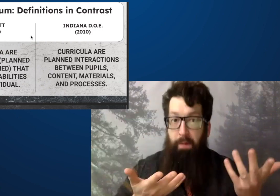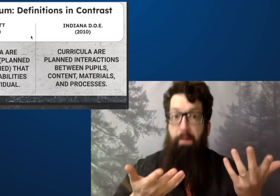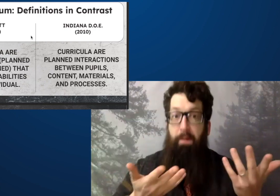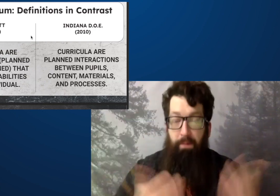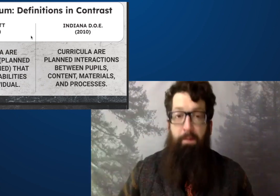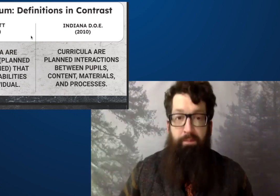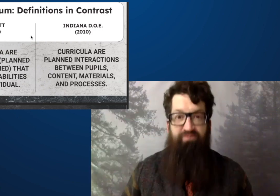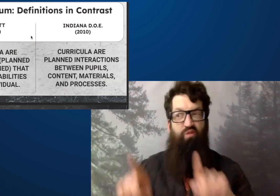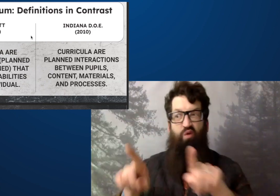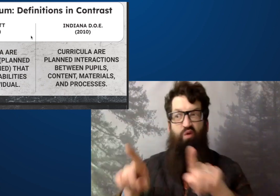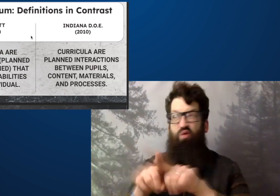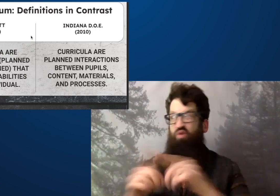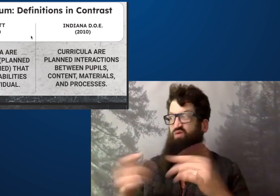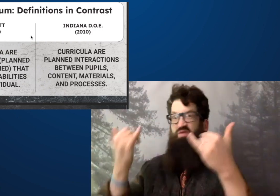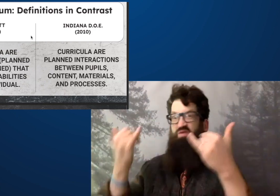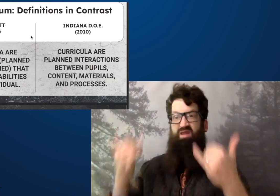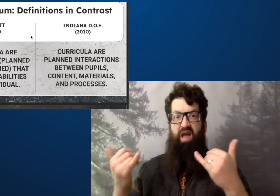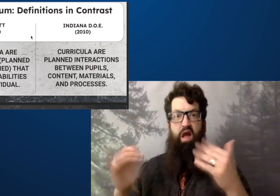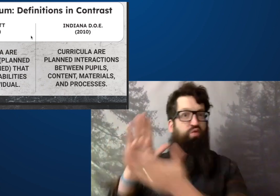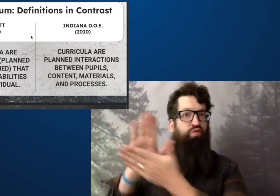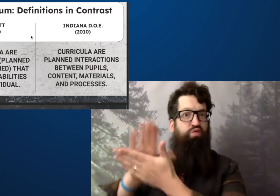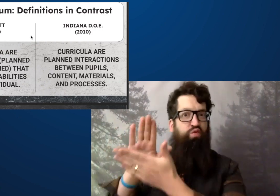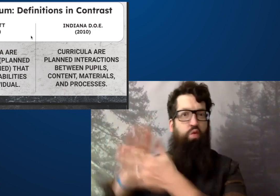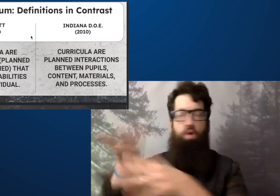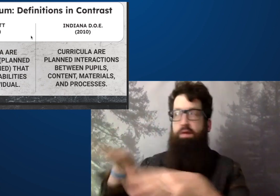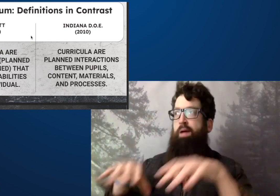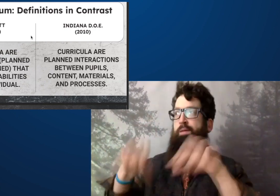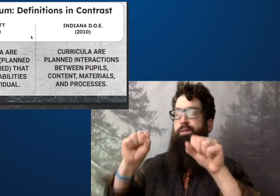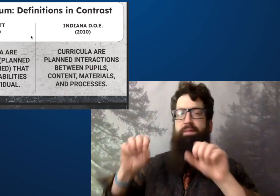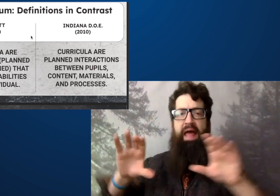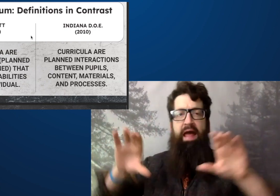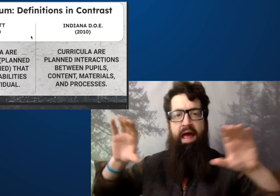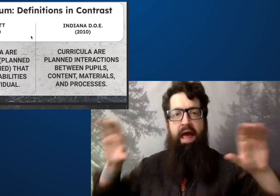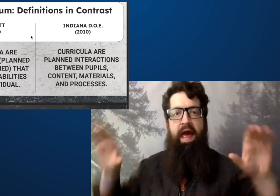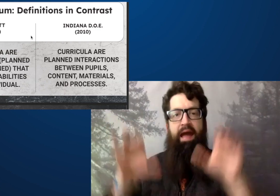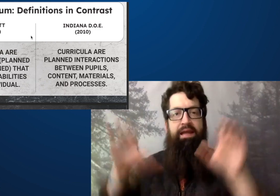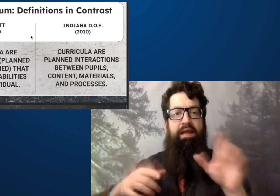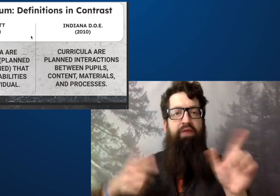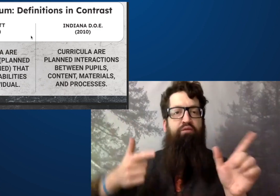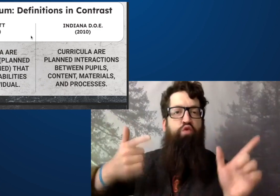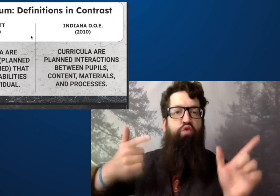and that has resulted in ways students learn as well.